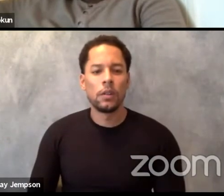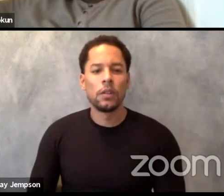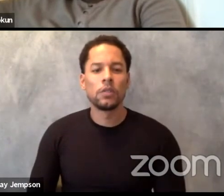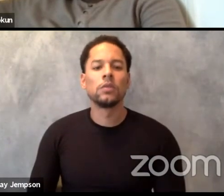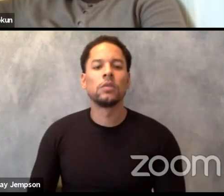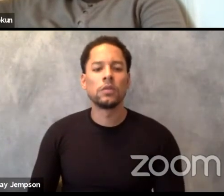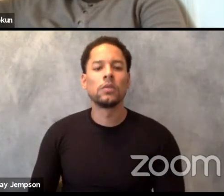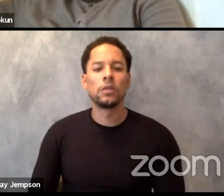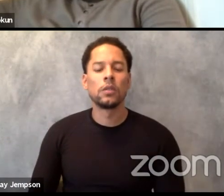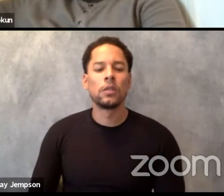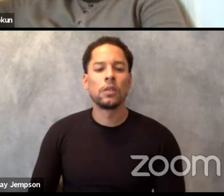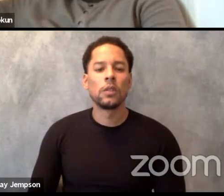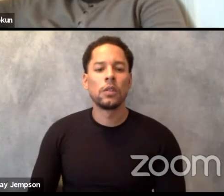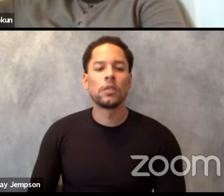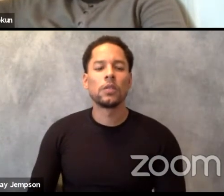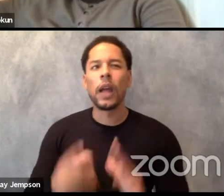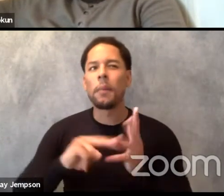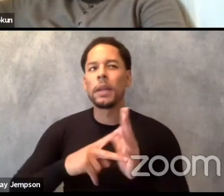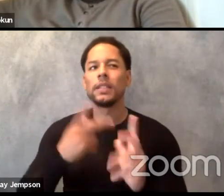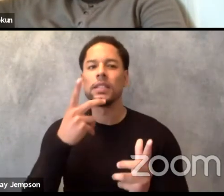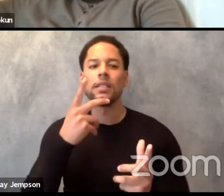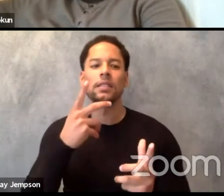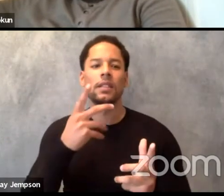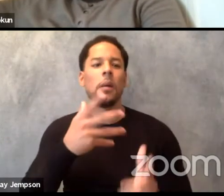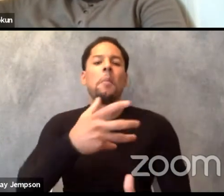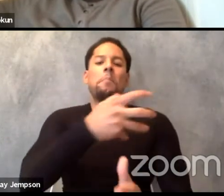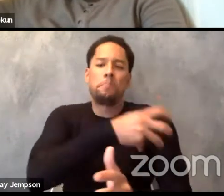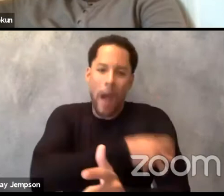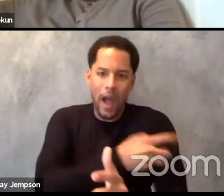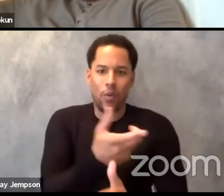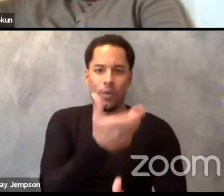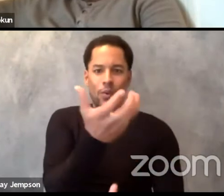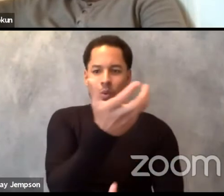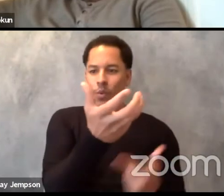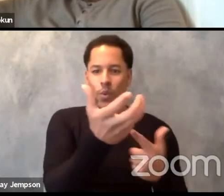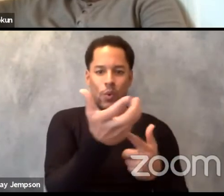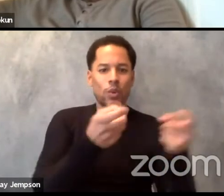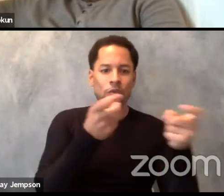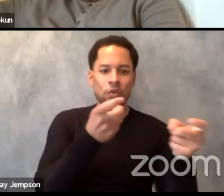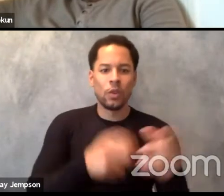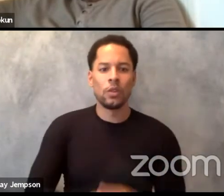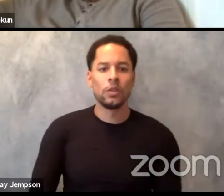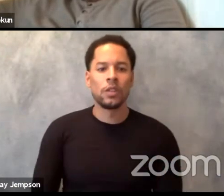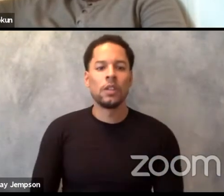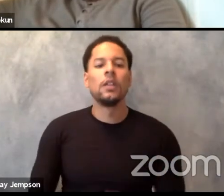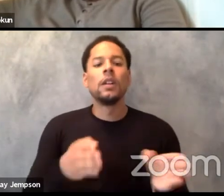At the same time, something really interesting happening now is now a lot of people are turning to the blockchain